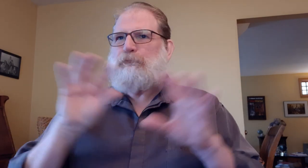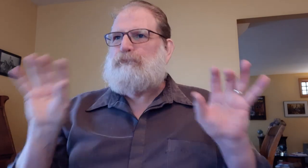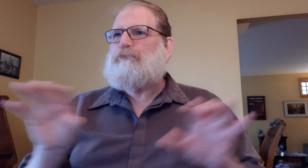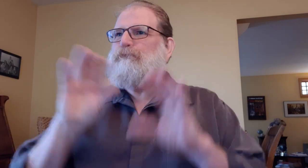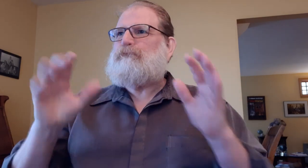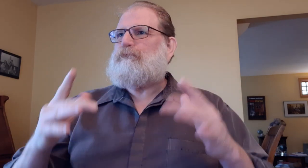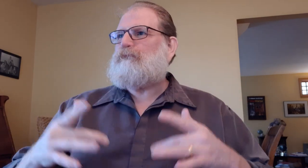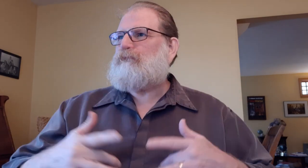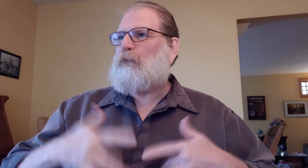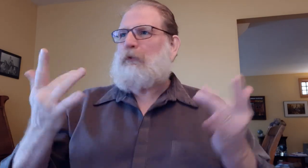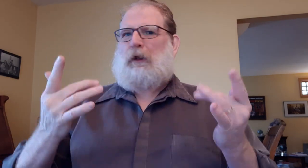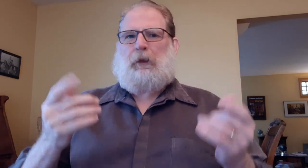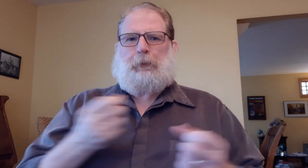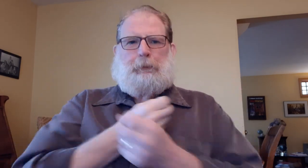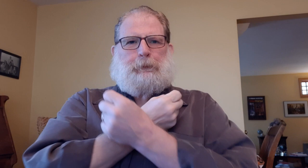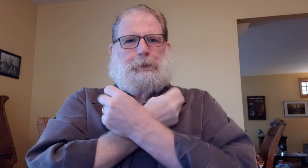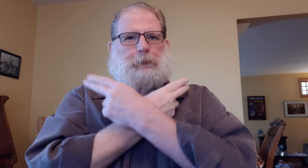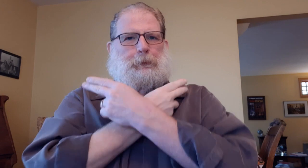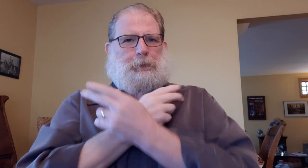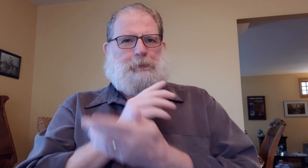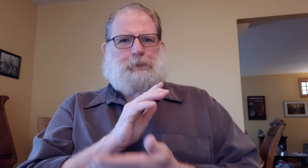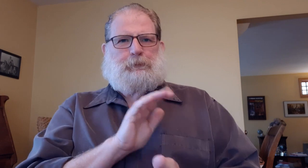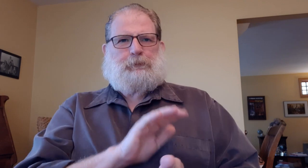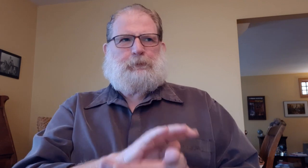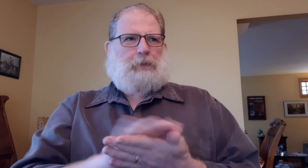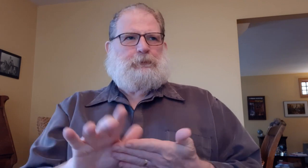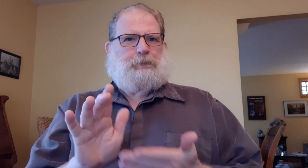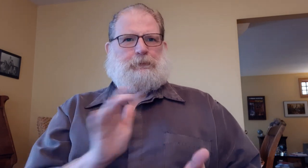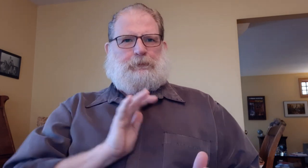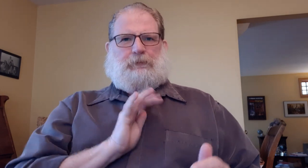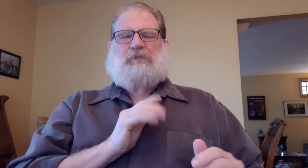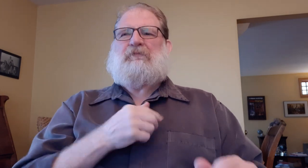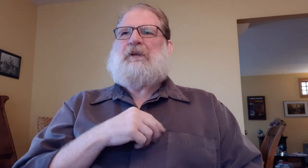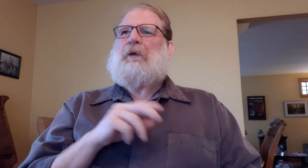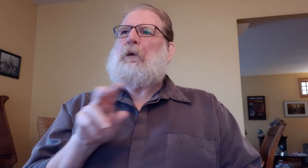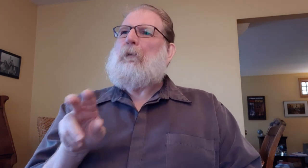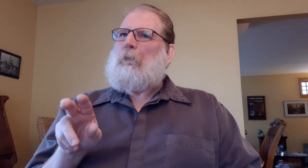their festival activities, and their planning efforts to make it feel welcome.